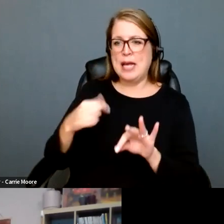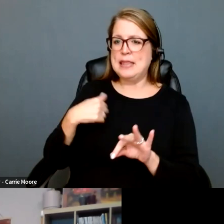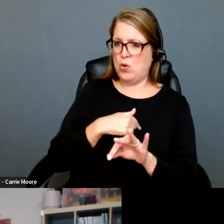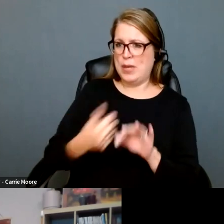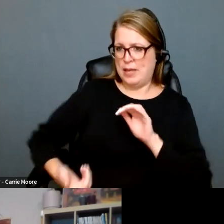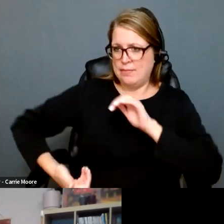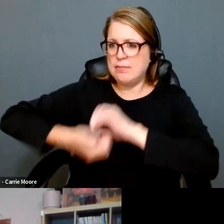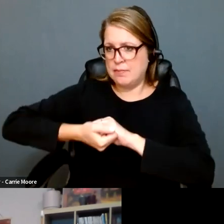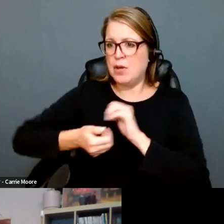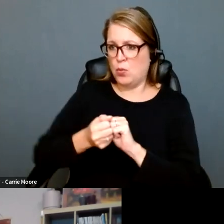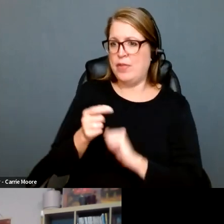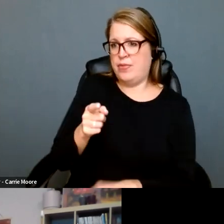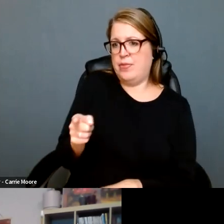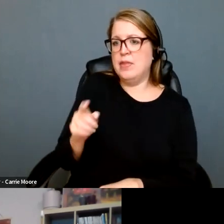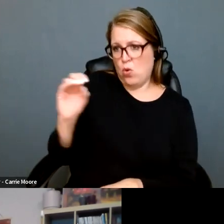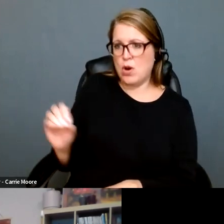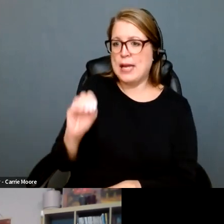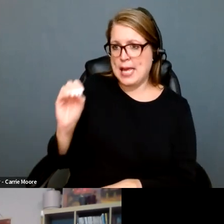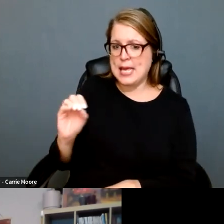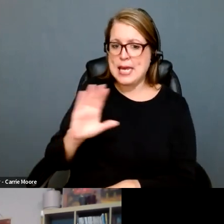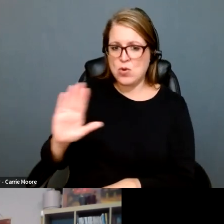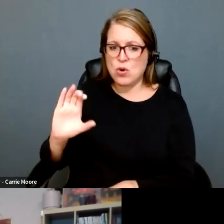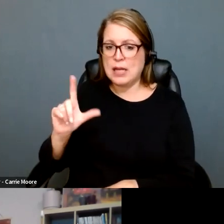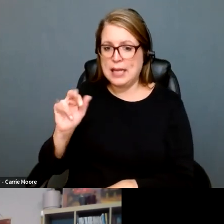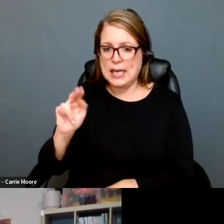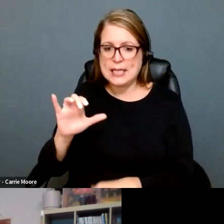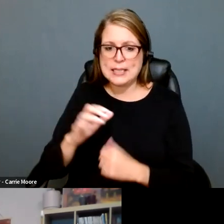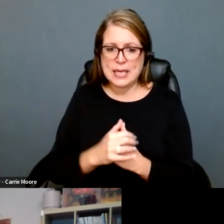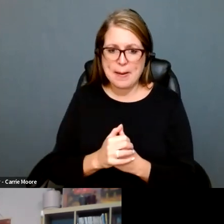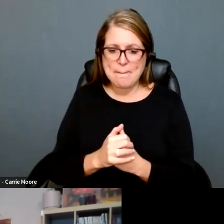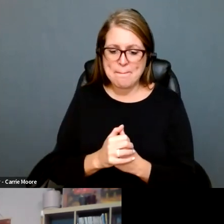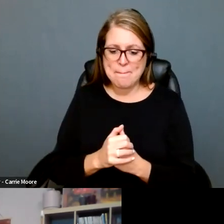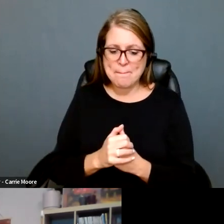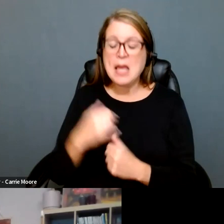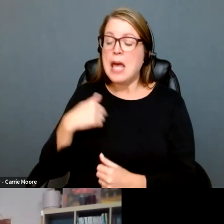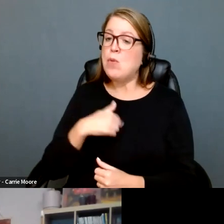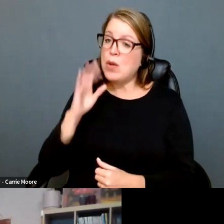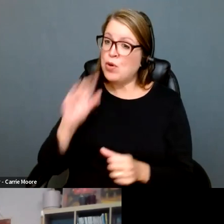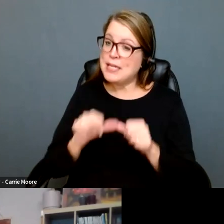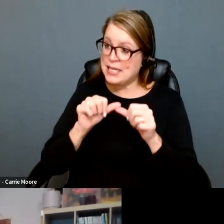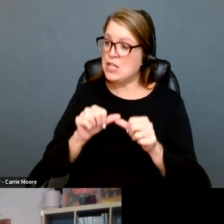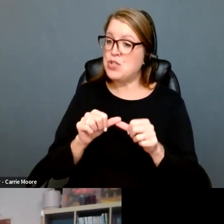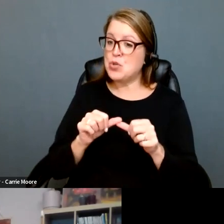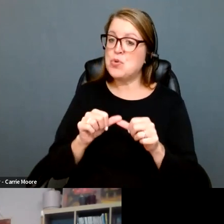Oregon, I don't think there's a more important time to be in the fight with civil rights attorneys